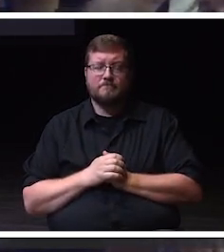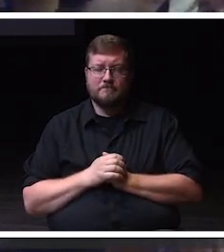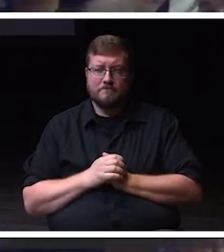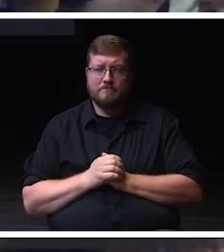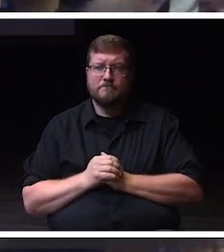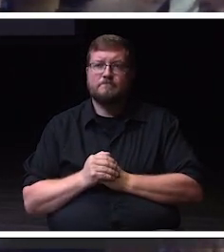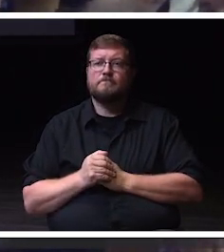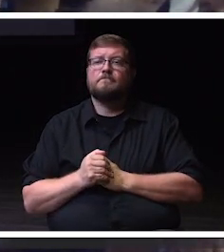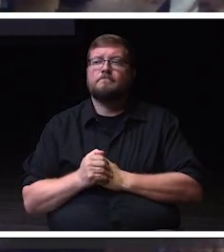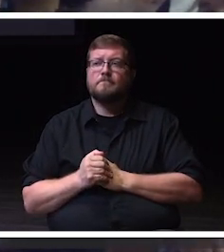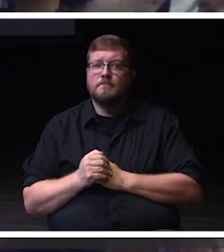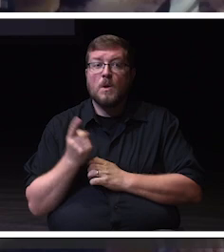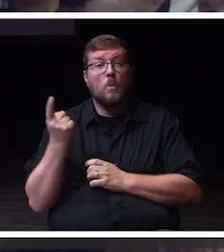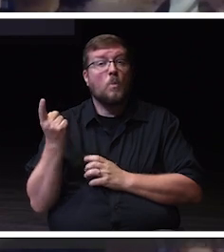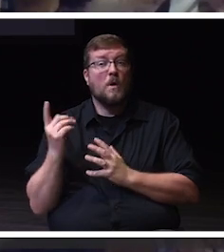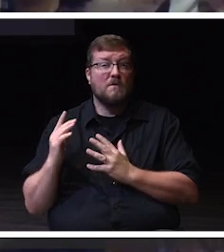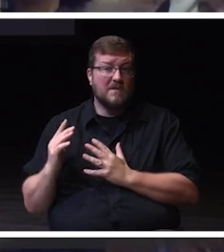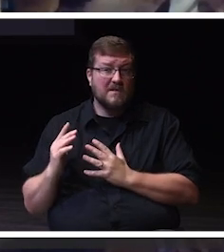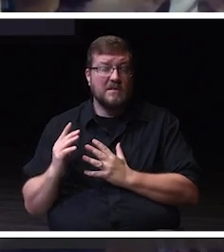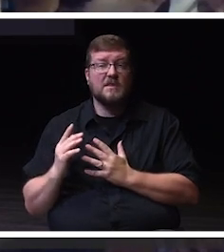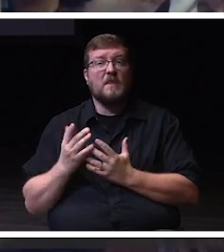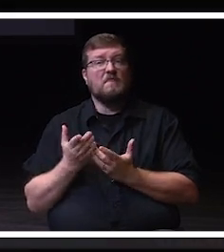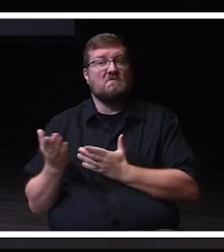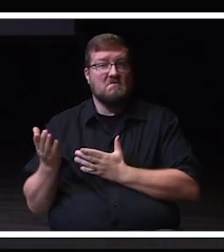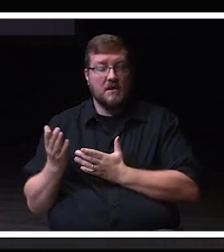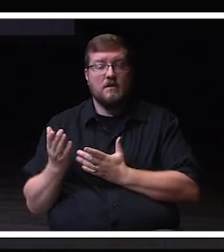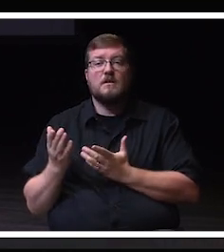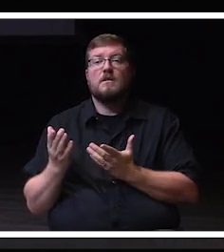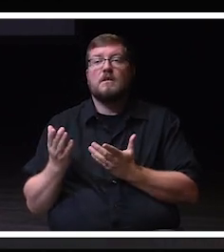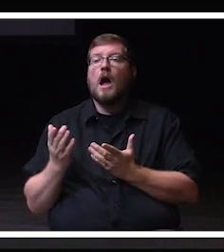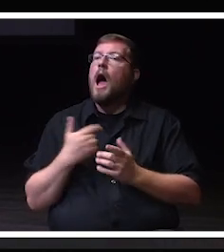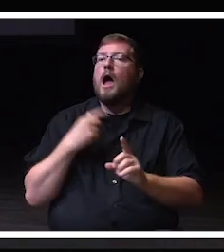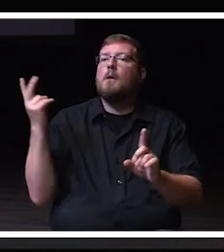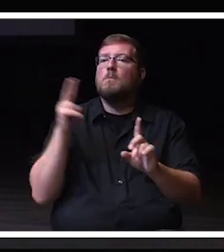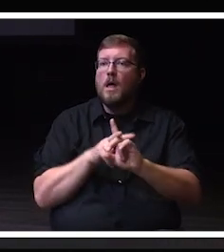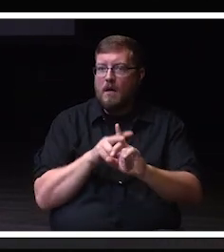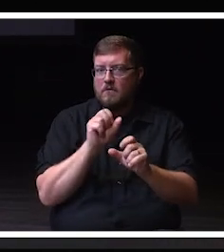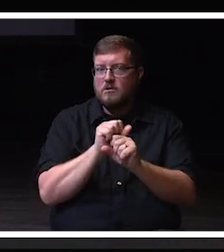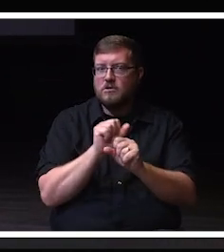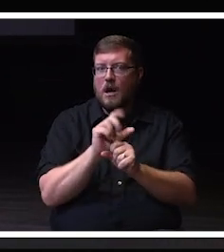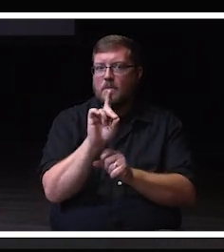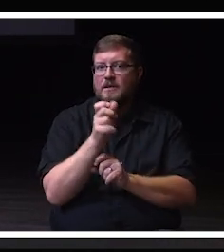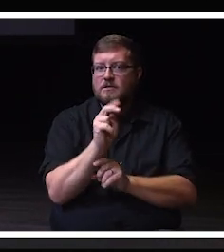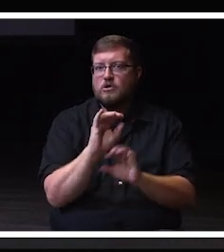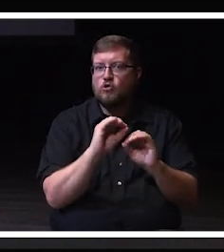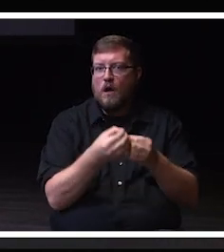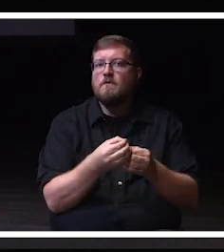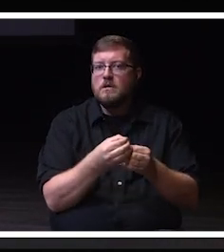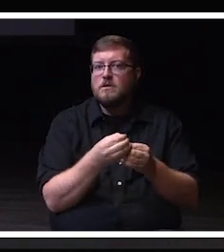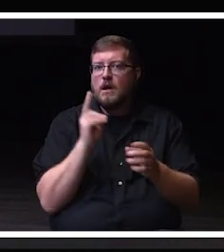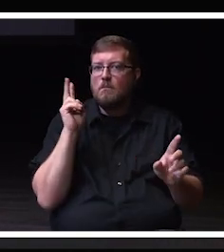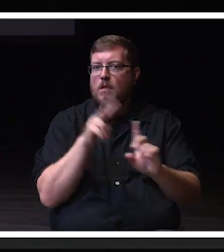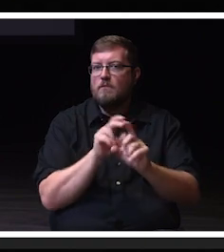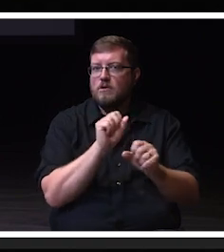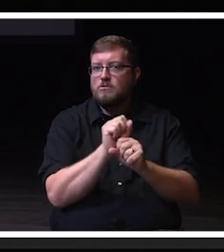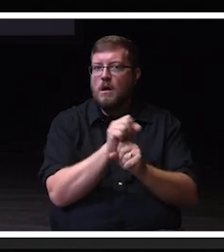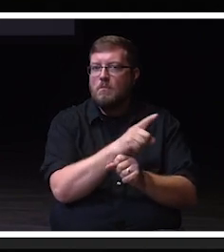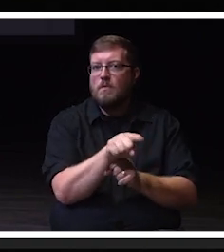One of the main things I heard when I was applying for the job in the Deans Office was sort of this desire and this hunger for